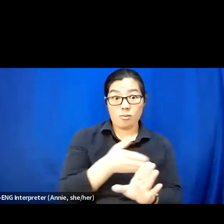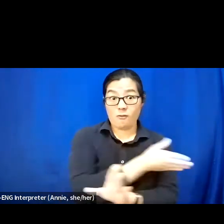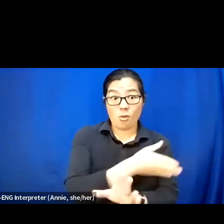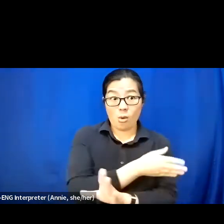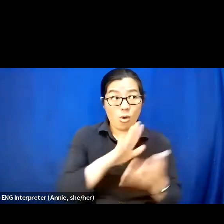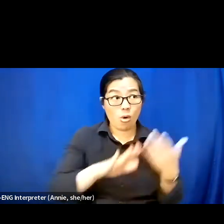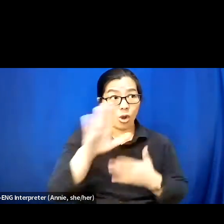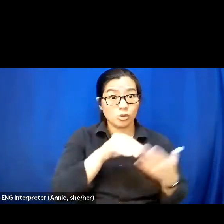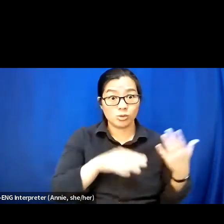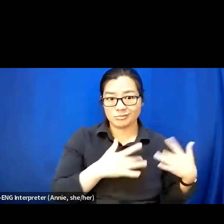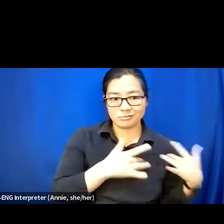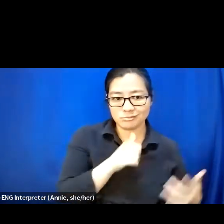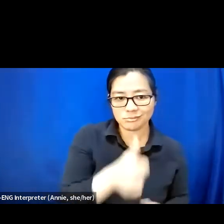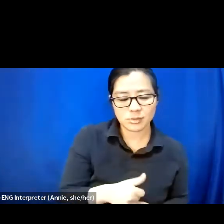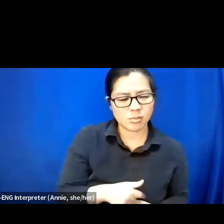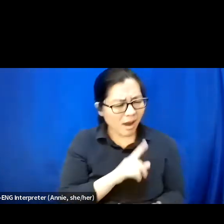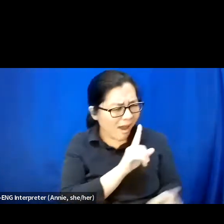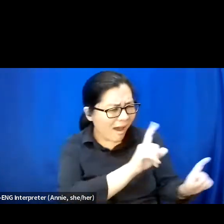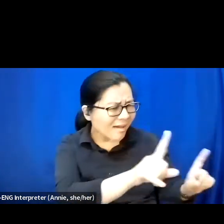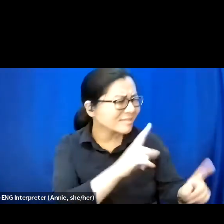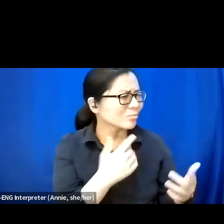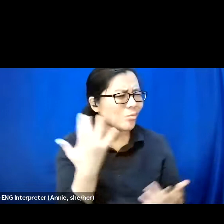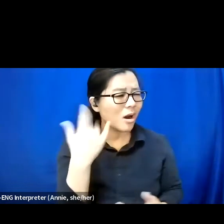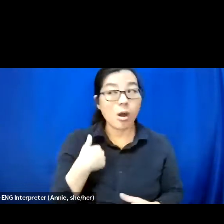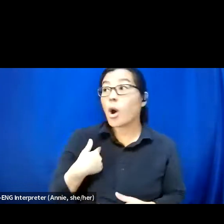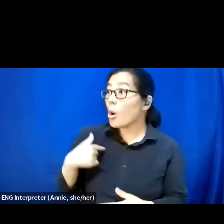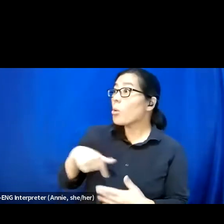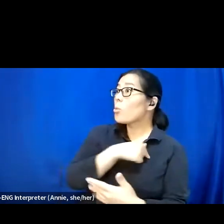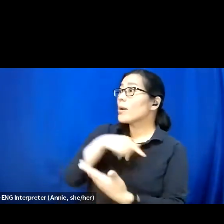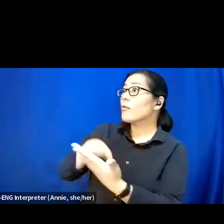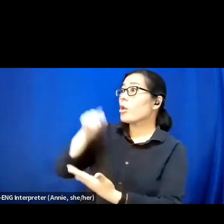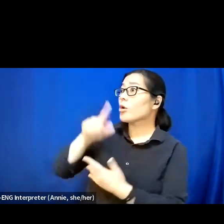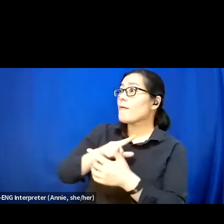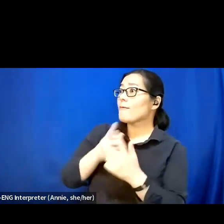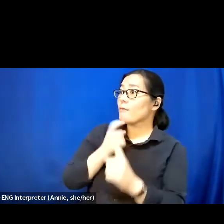And when we ask why, they say that they've learned it from some of the folks who are going